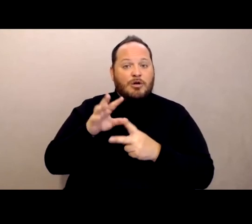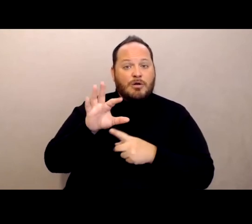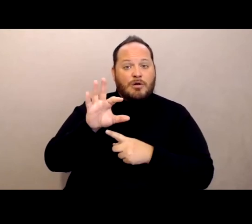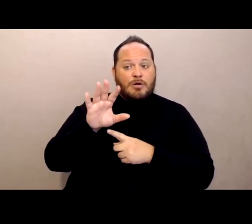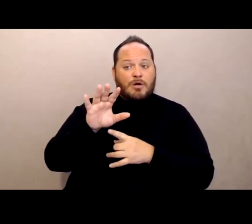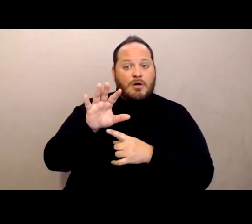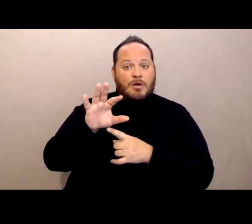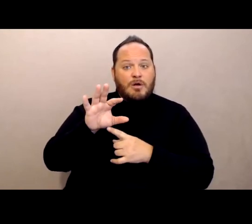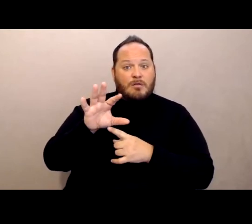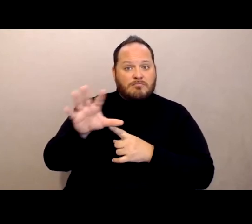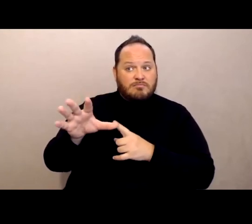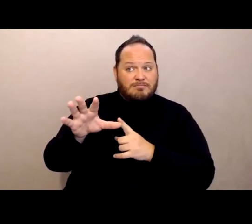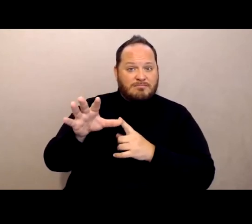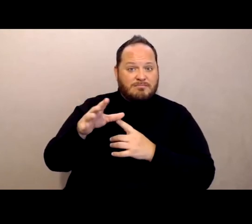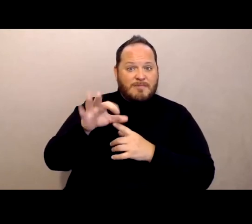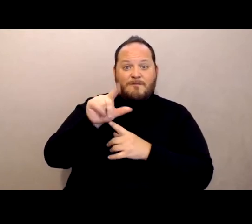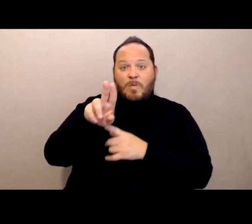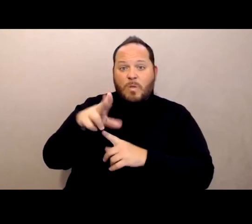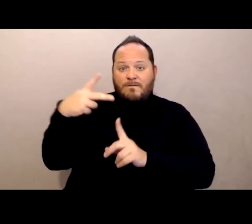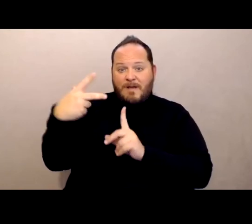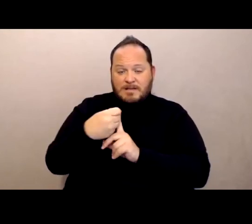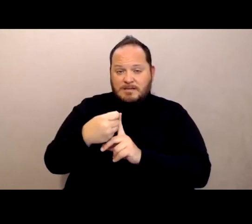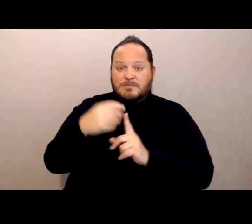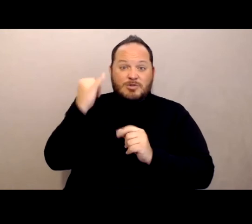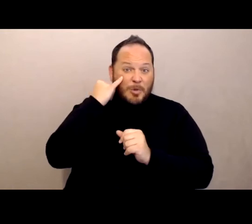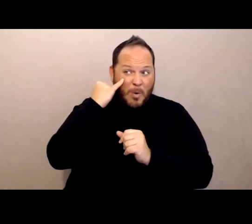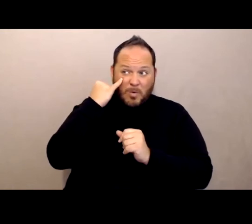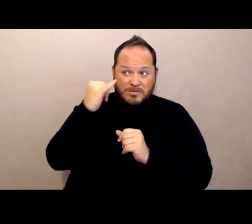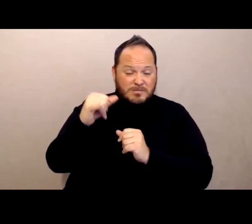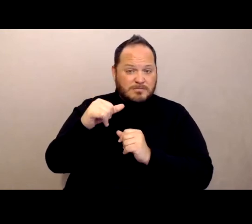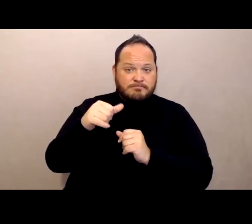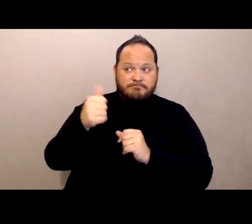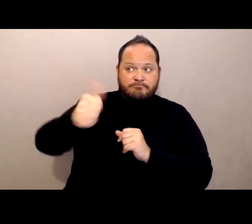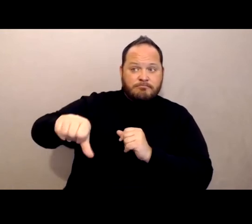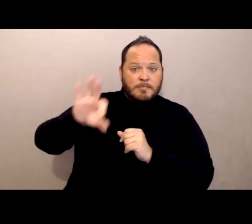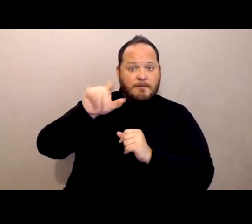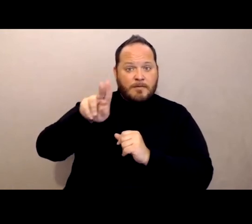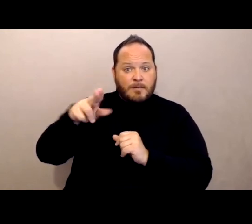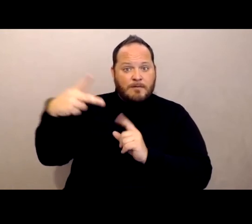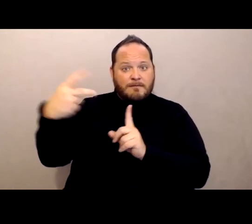but if they don't get the flu vaccine, they were subjected to additional requirements of infection control